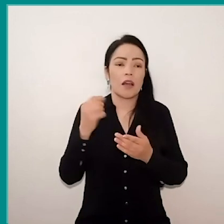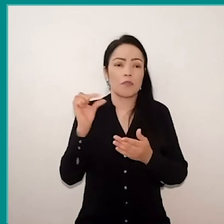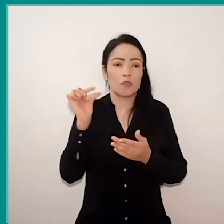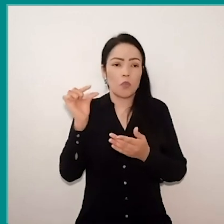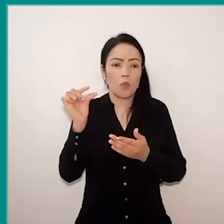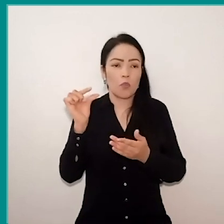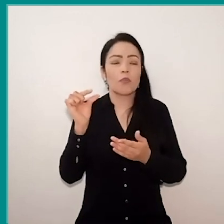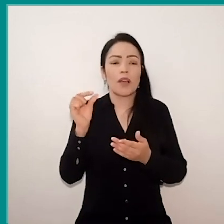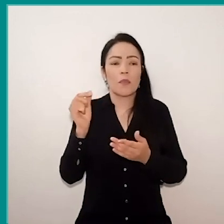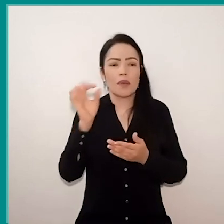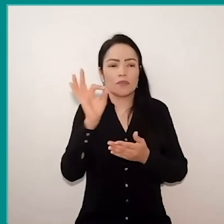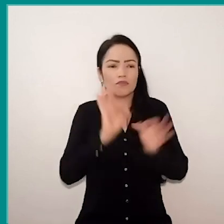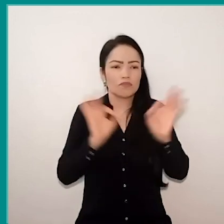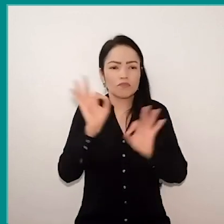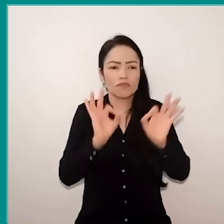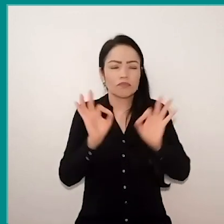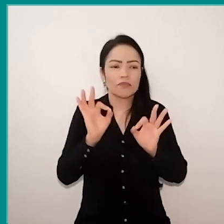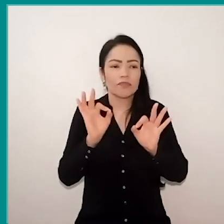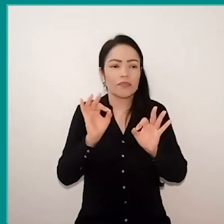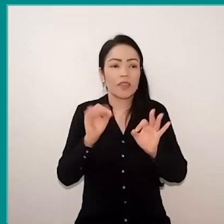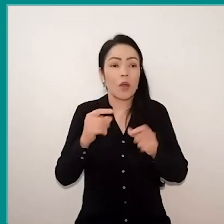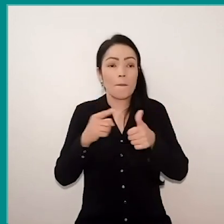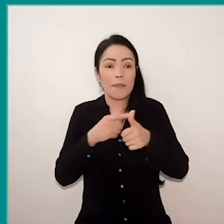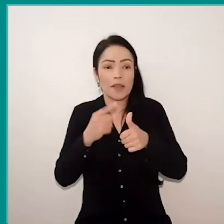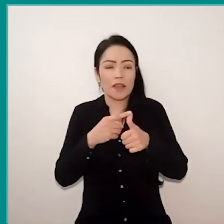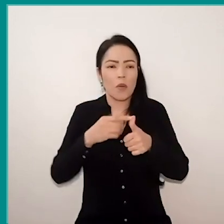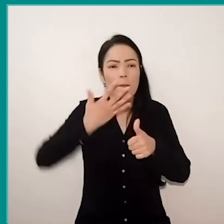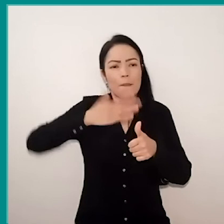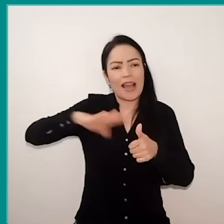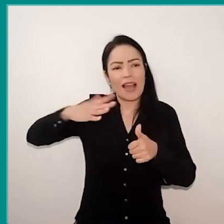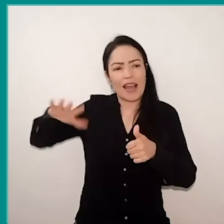This first drawing I made the rough sea, and, in the middle of the sea, a raft